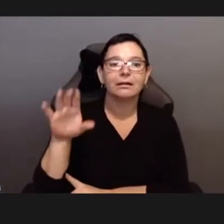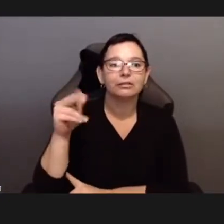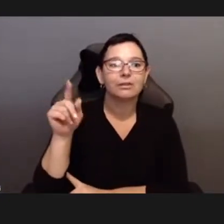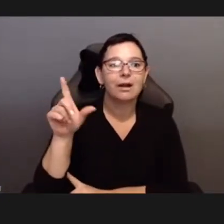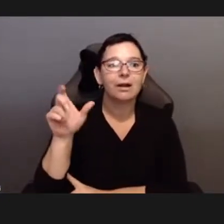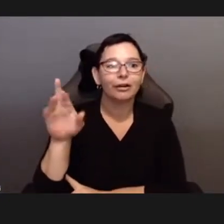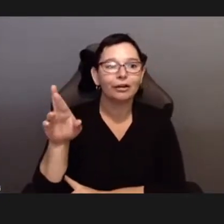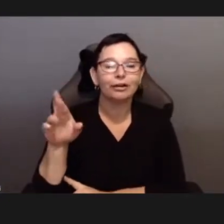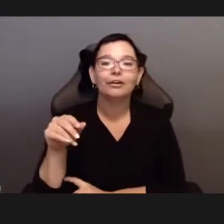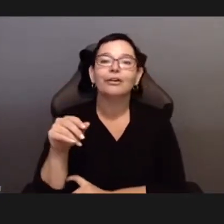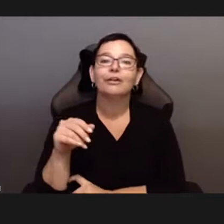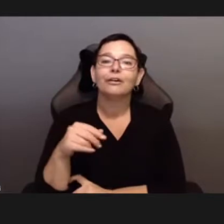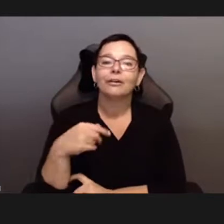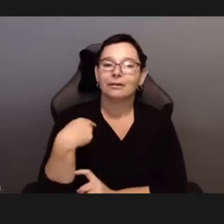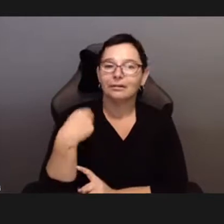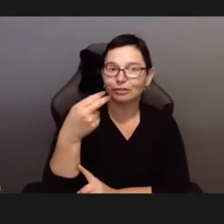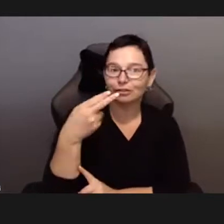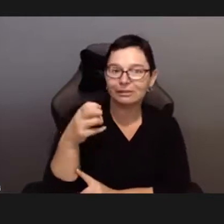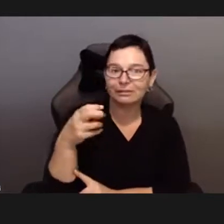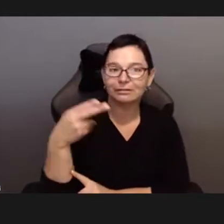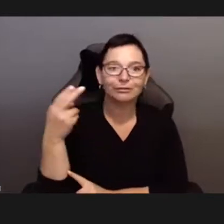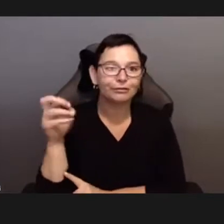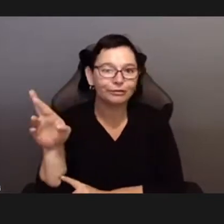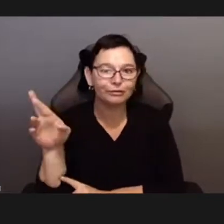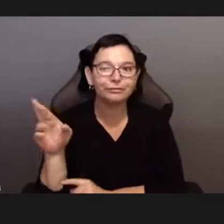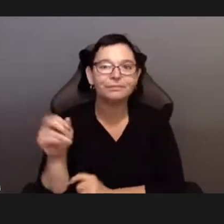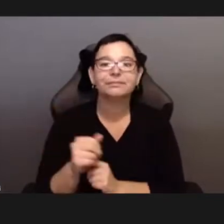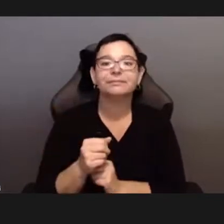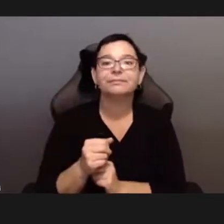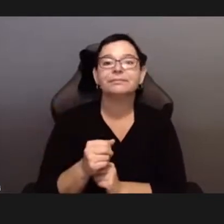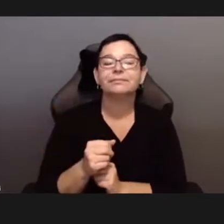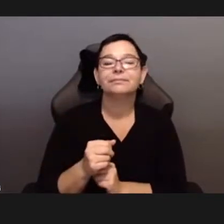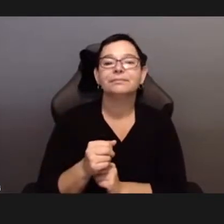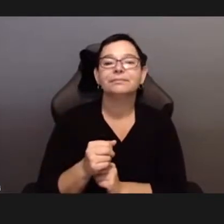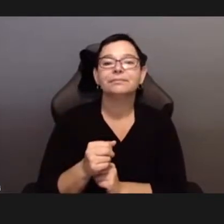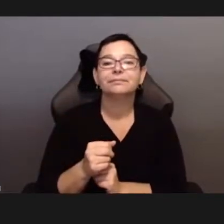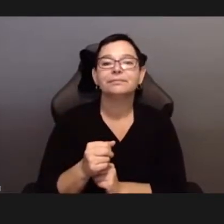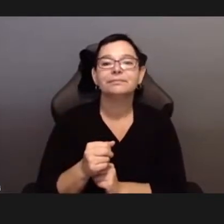Good afternoon everyone.